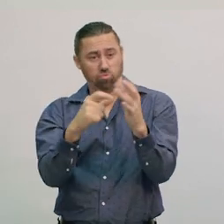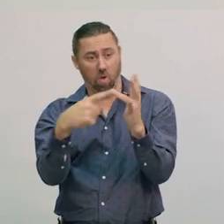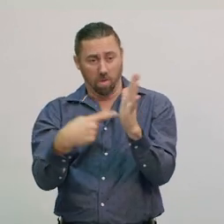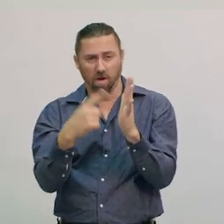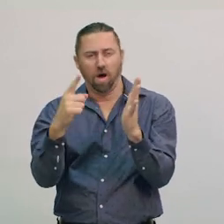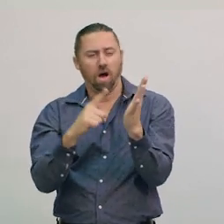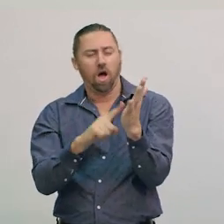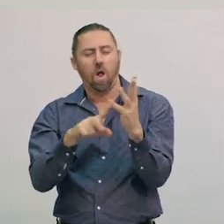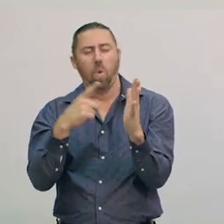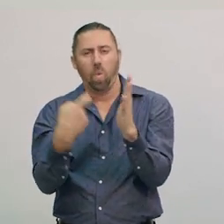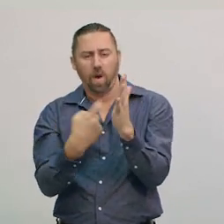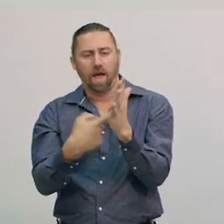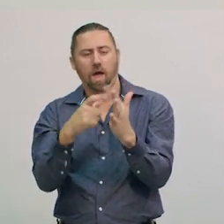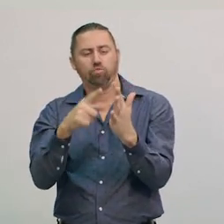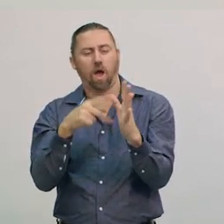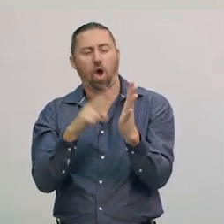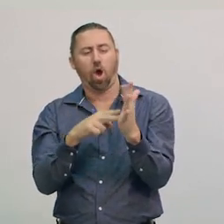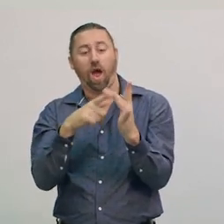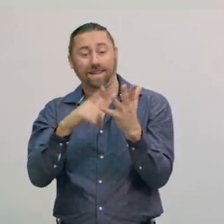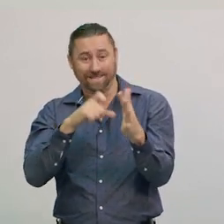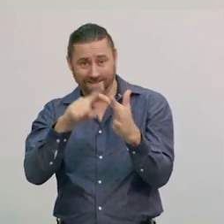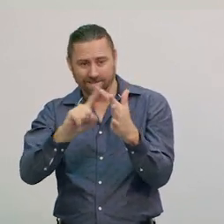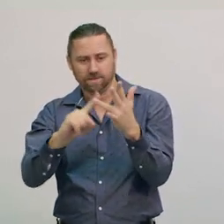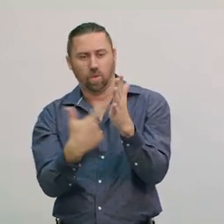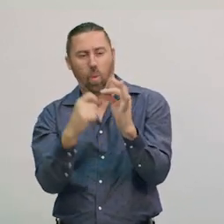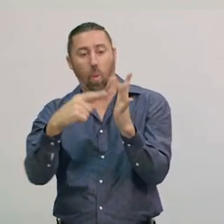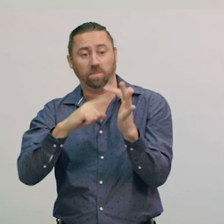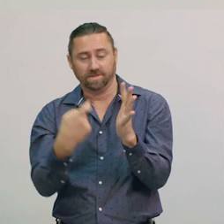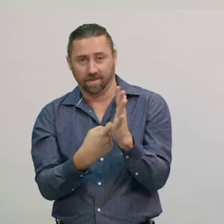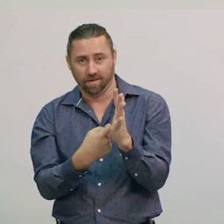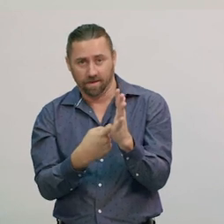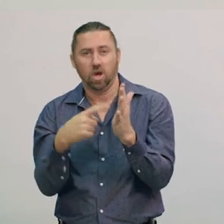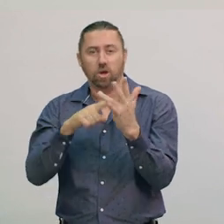called the Lunar Reconnaissance Orbiter into space to orbit the Moon and record data,